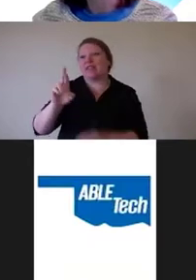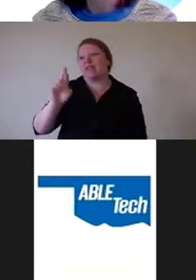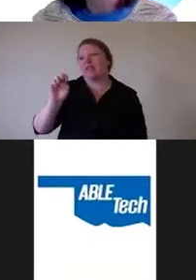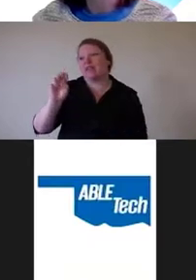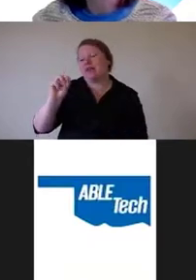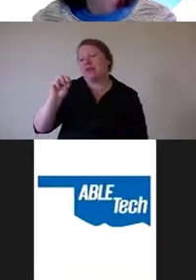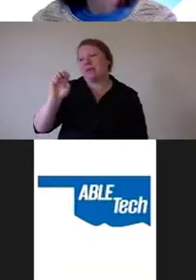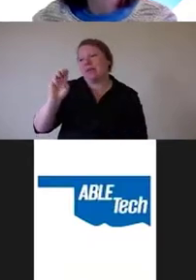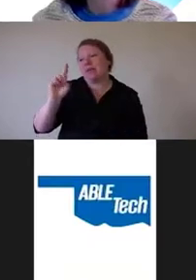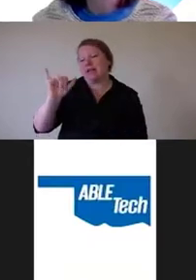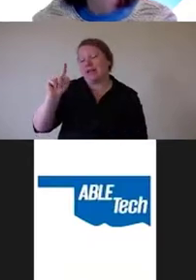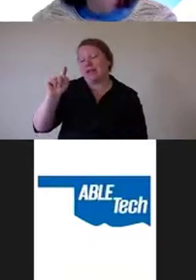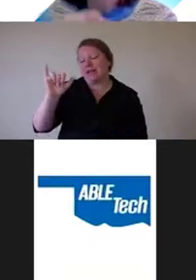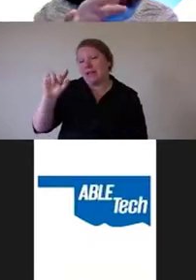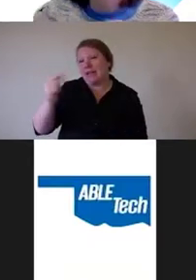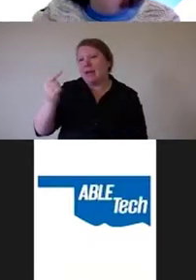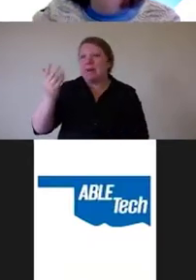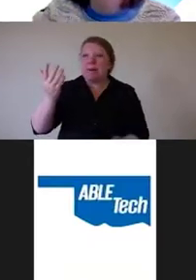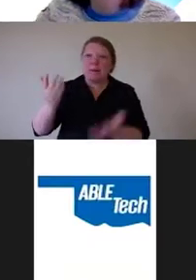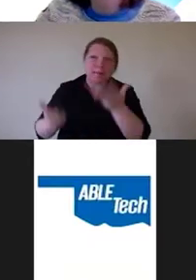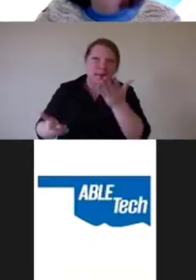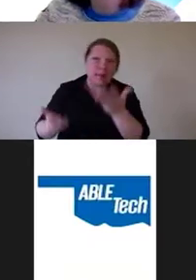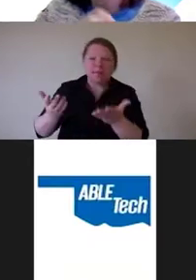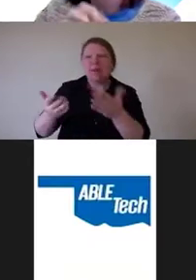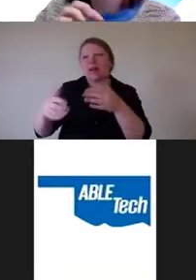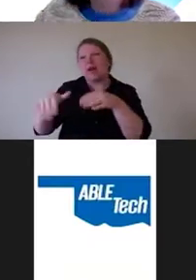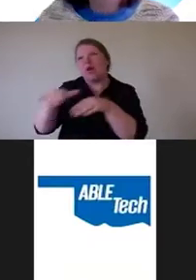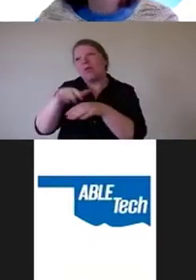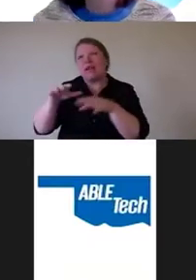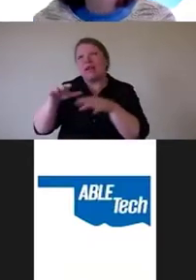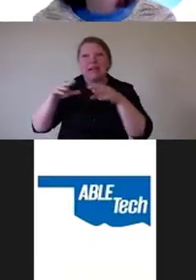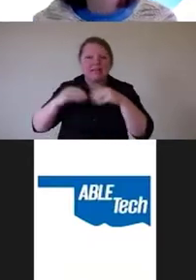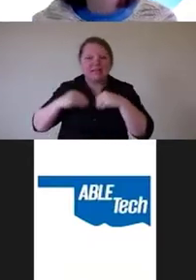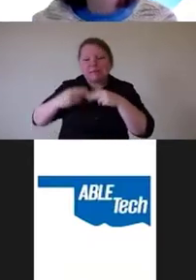be accessible or might be acceptable for a short period of time.